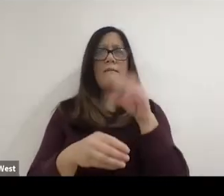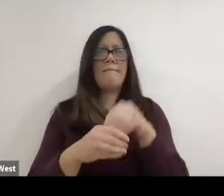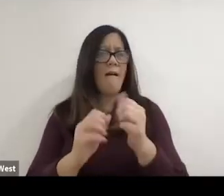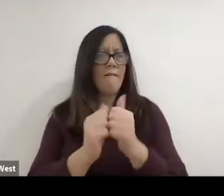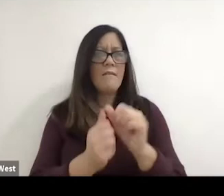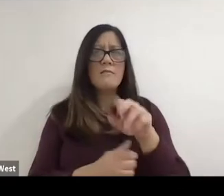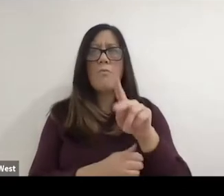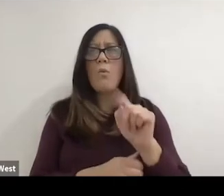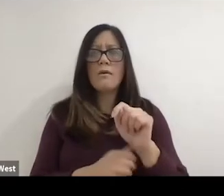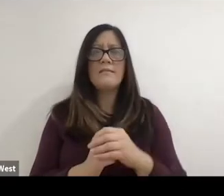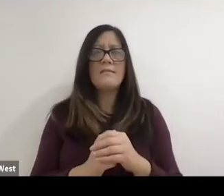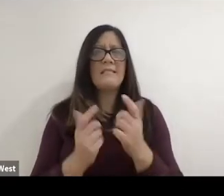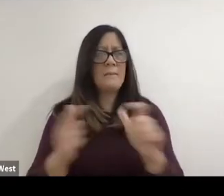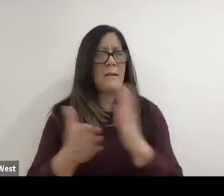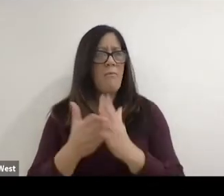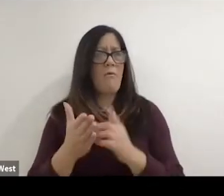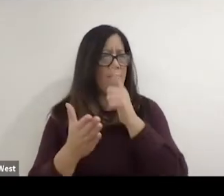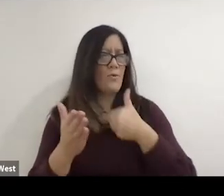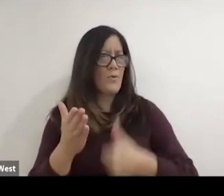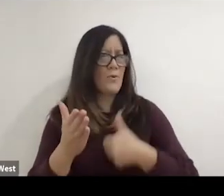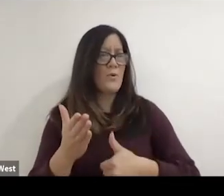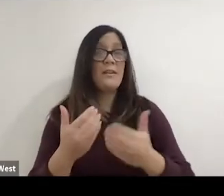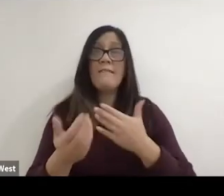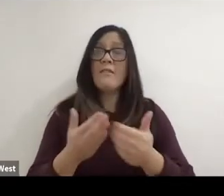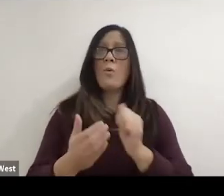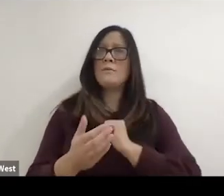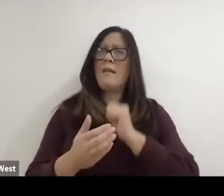such a huge part of who I am today, even though I'm not actively competing,